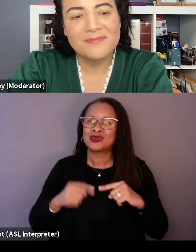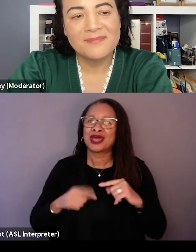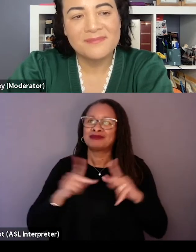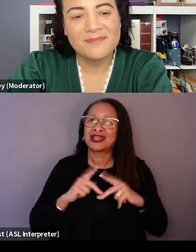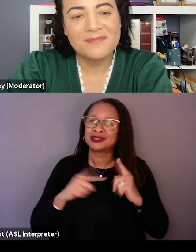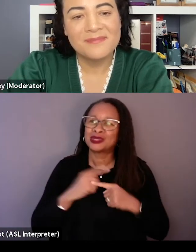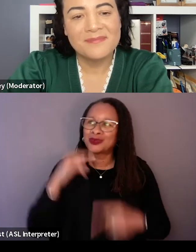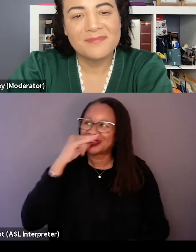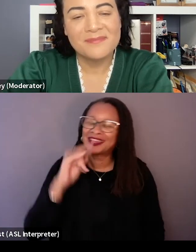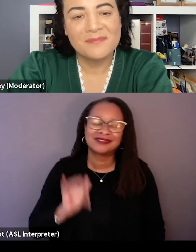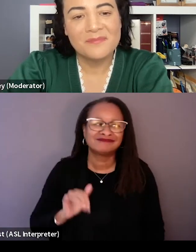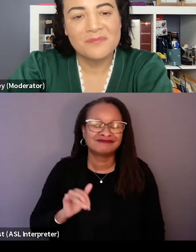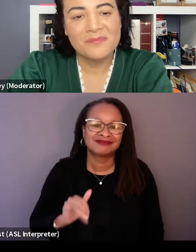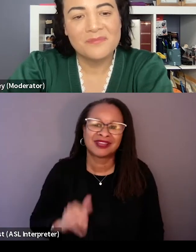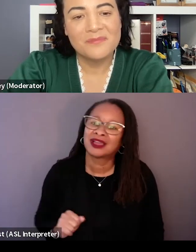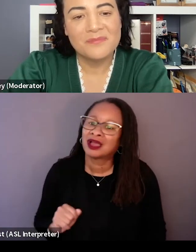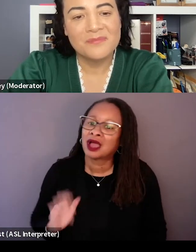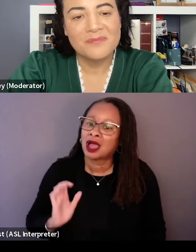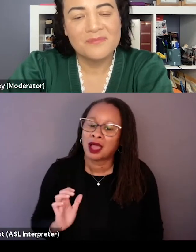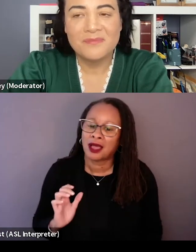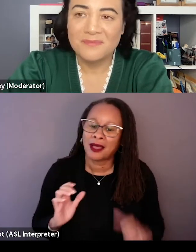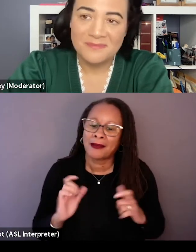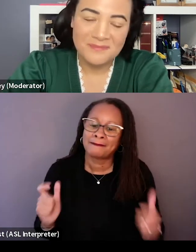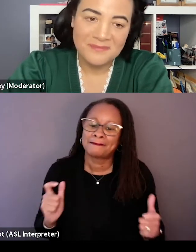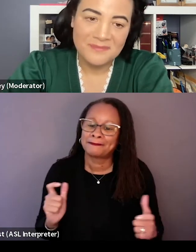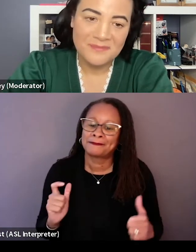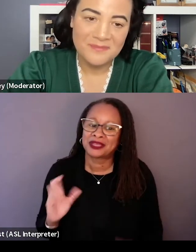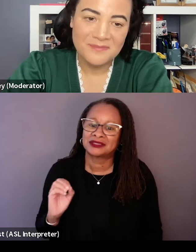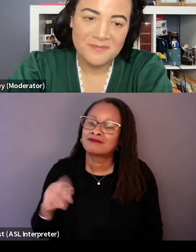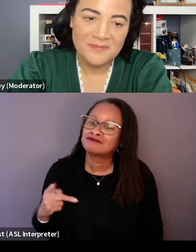And I always say our biggest, our biggest comp for this film was ET